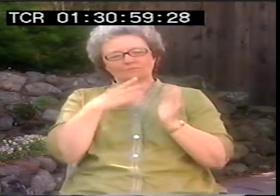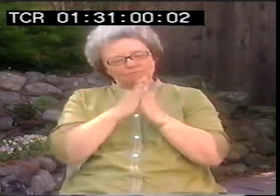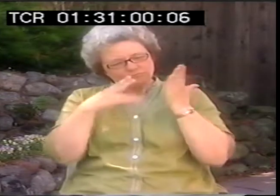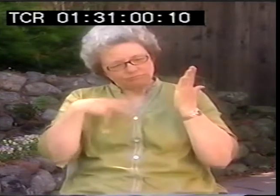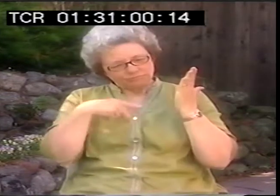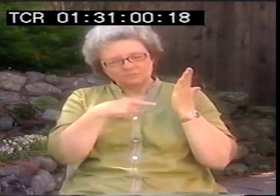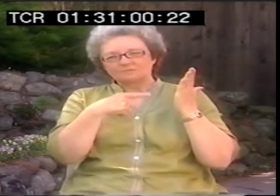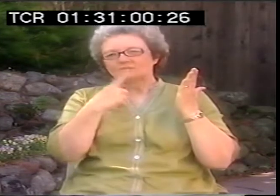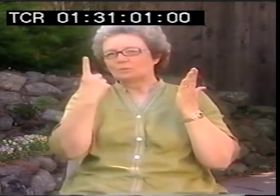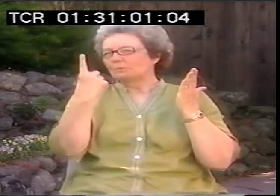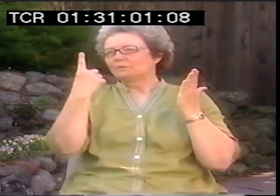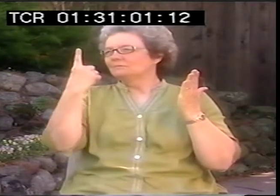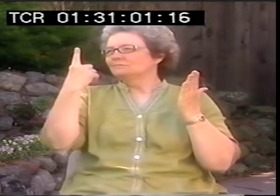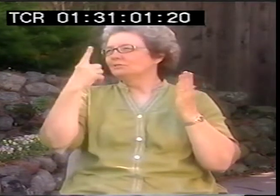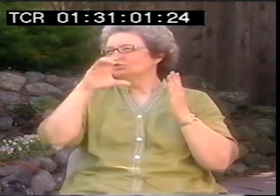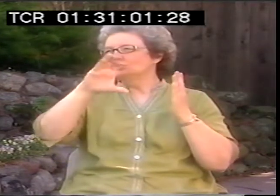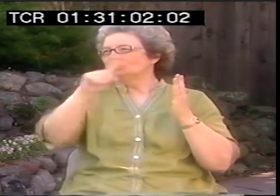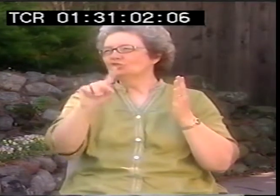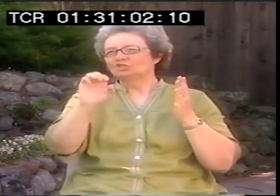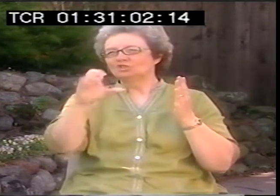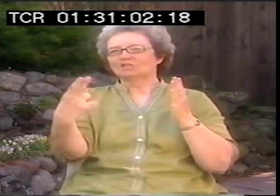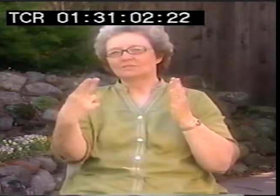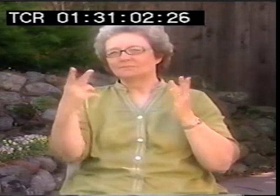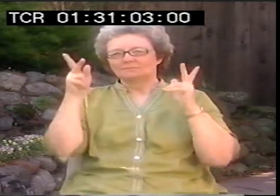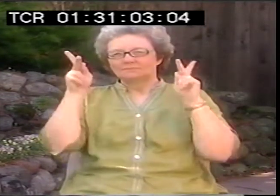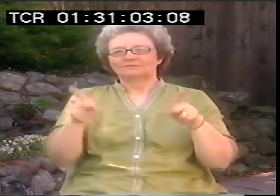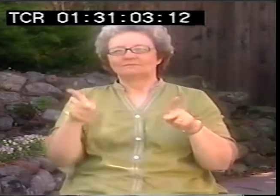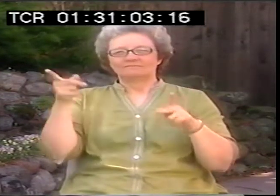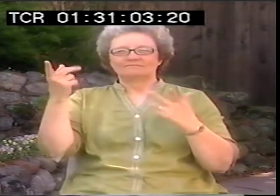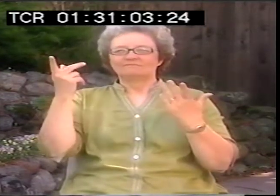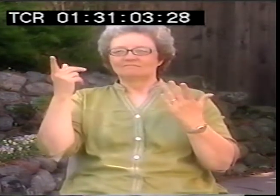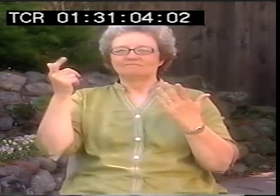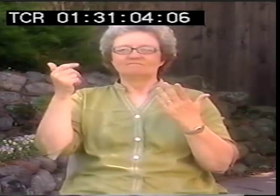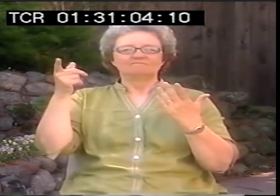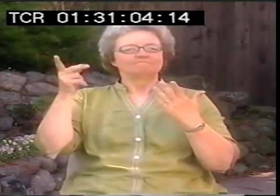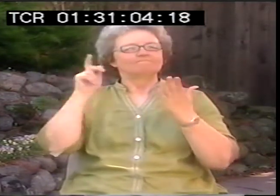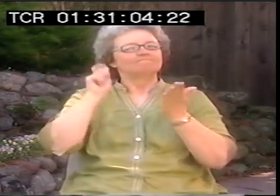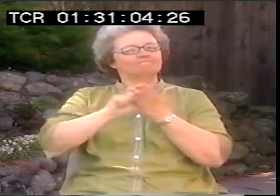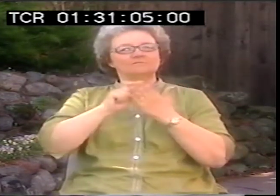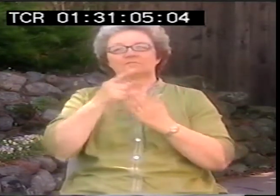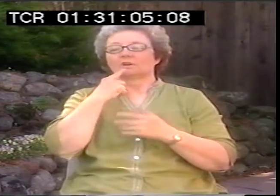Because remember, I think I read something